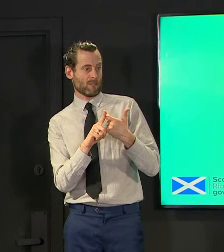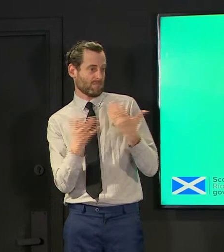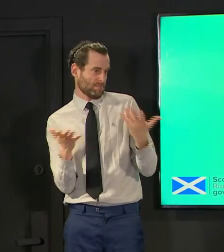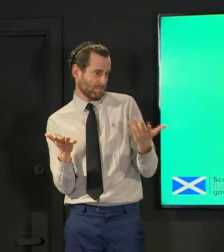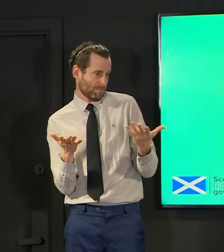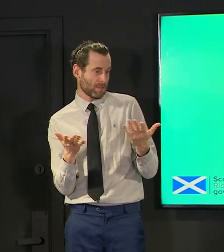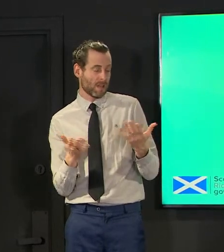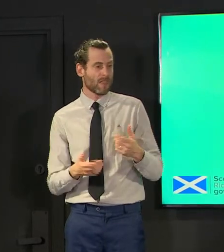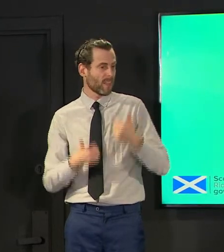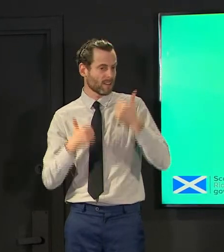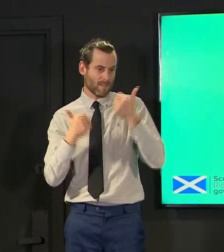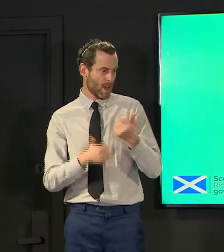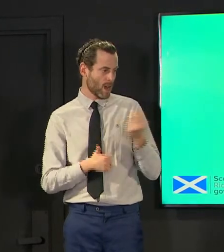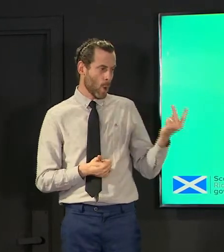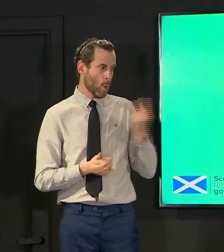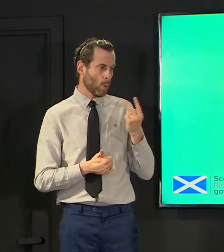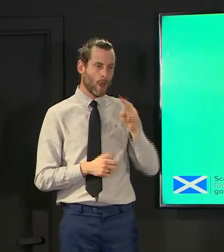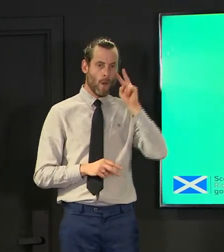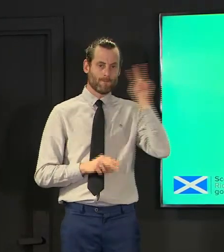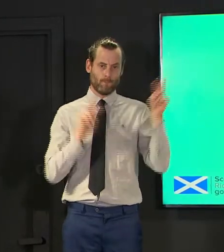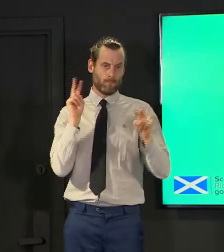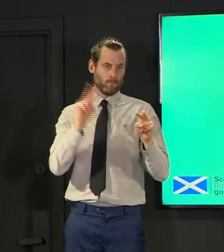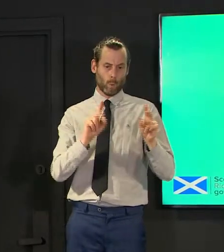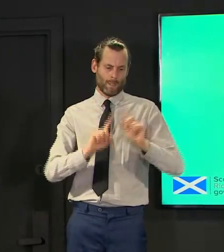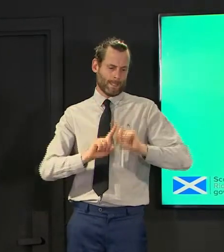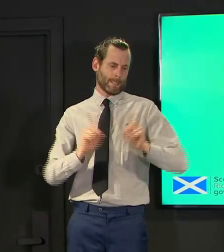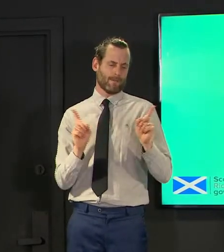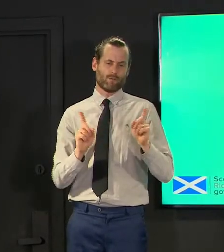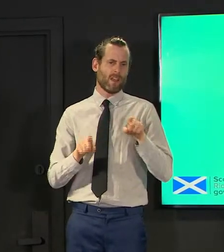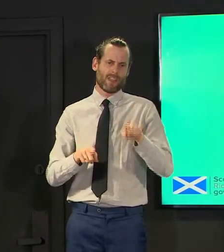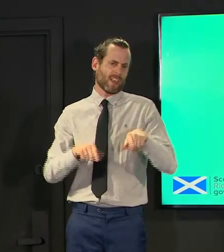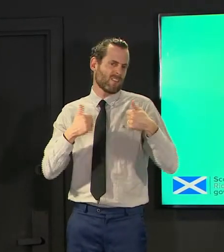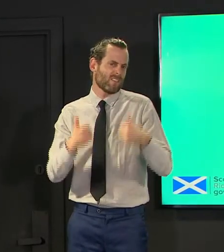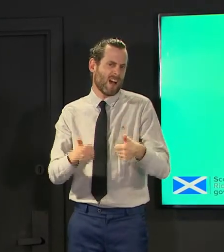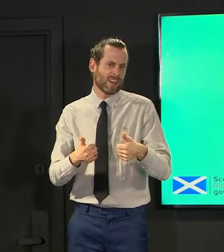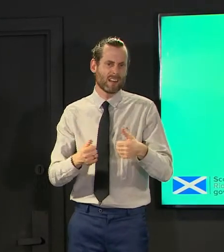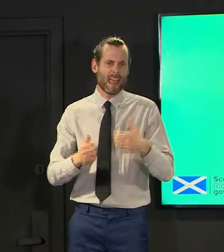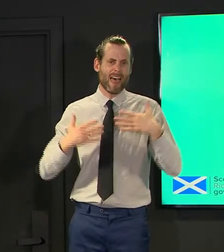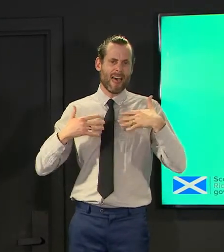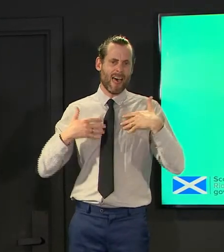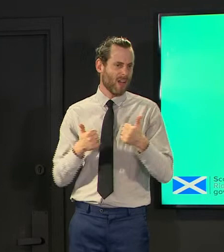healthy that's that's a good thing in the scientific advisory community some of the